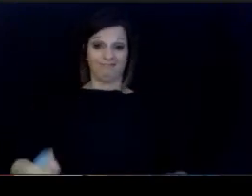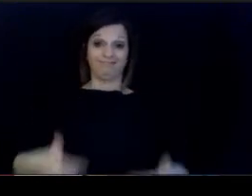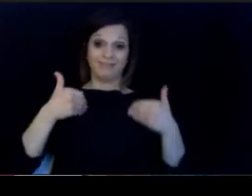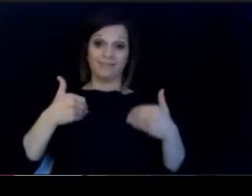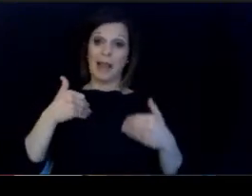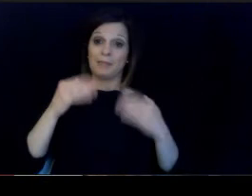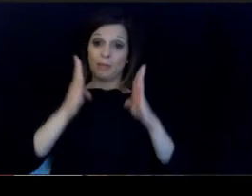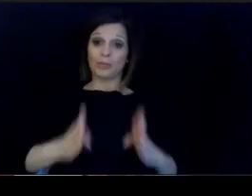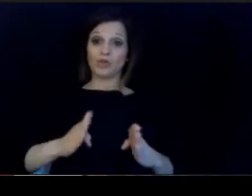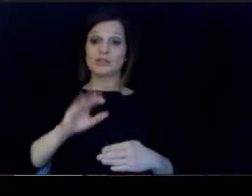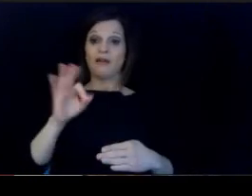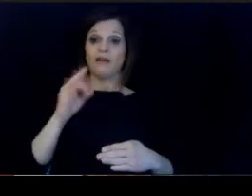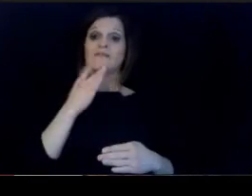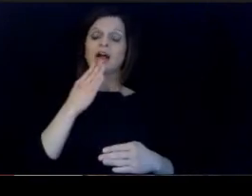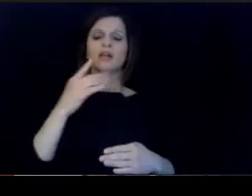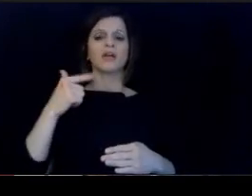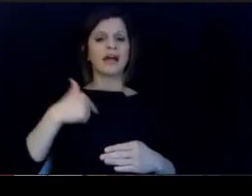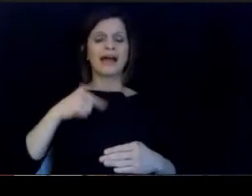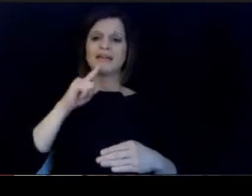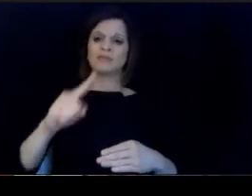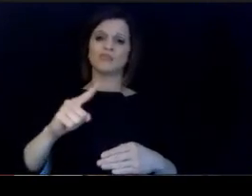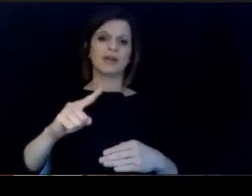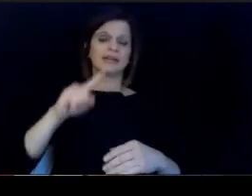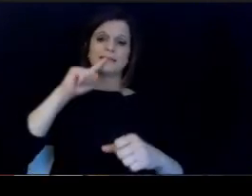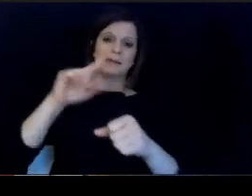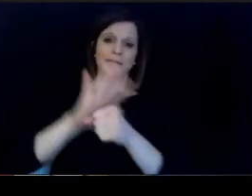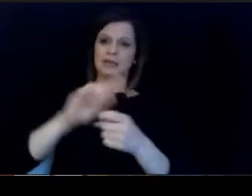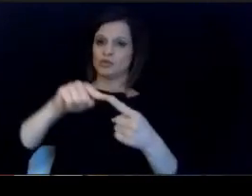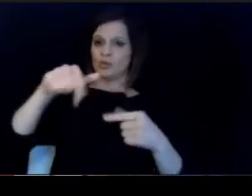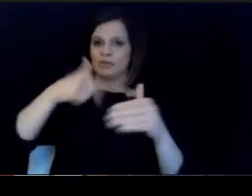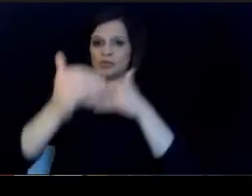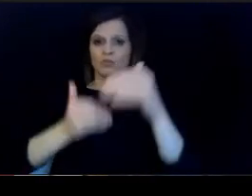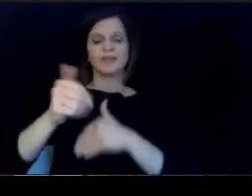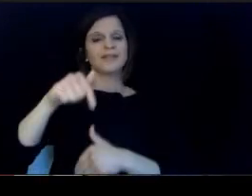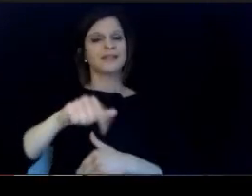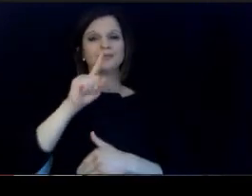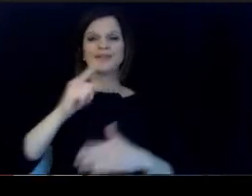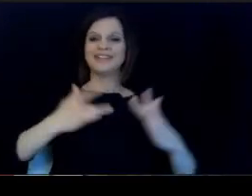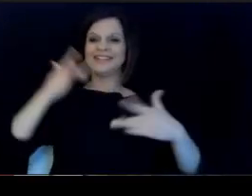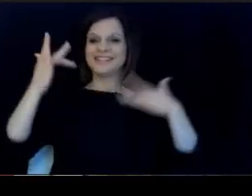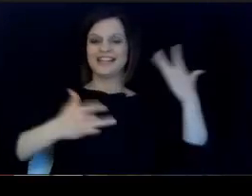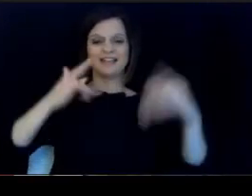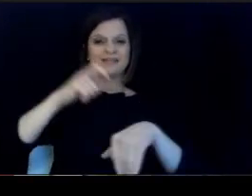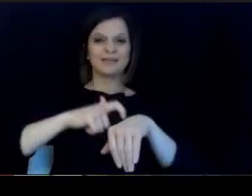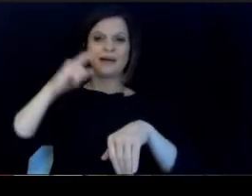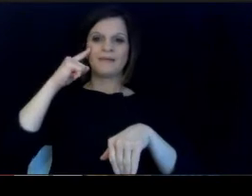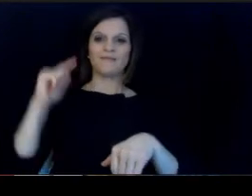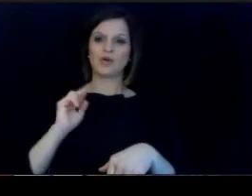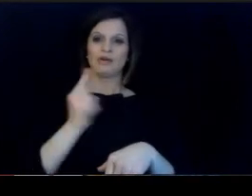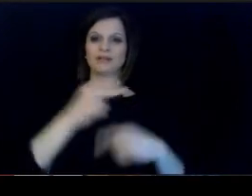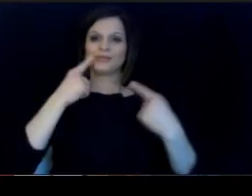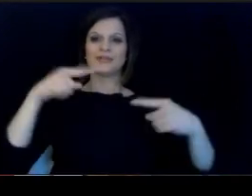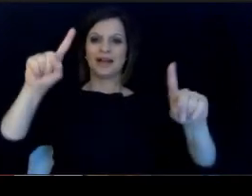color, I am more than dedicated to this process. And this is an exciting time for us to announce.